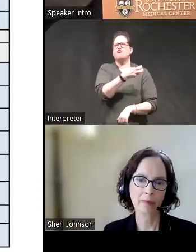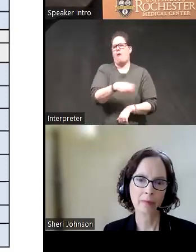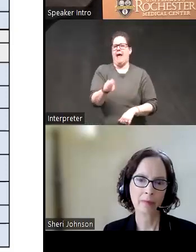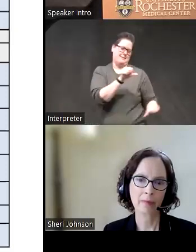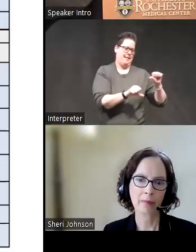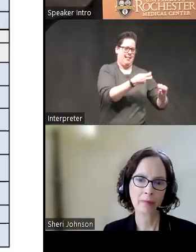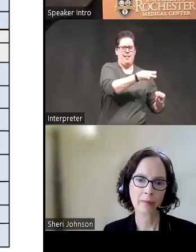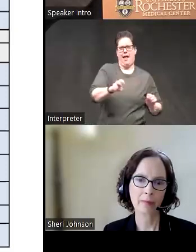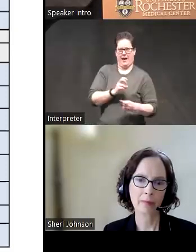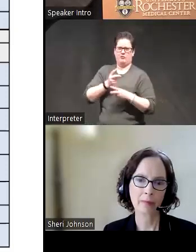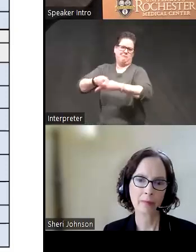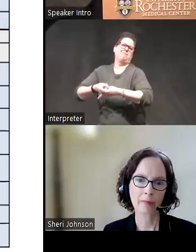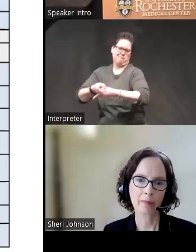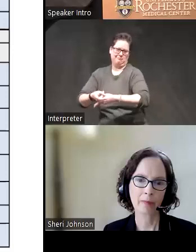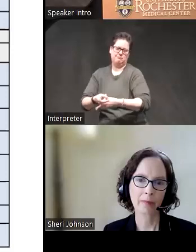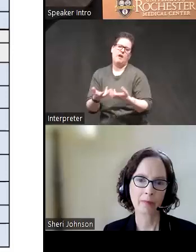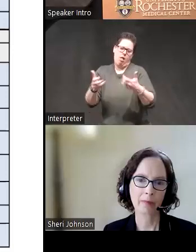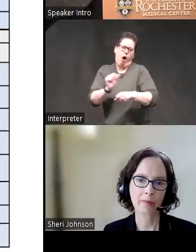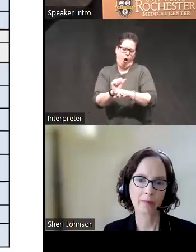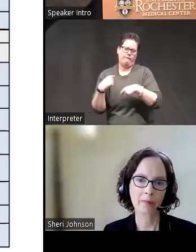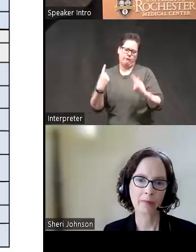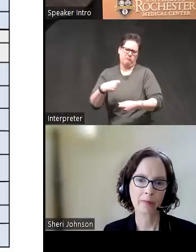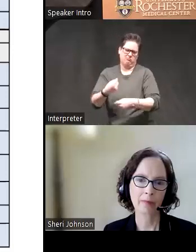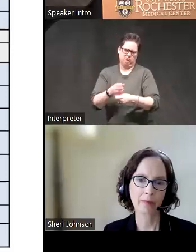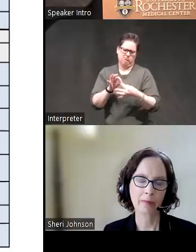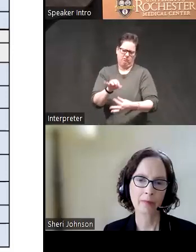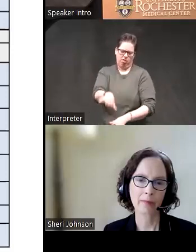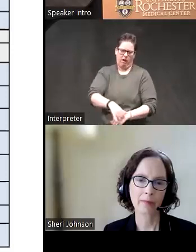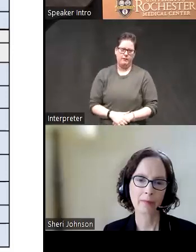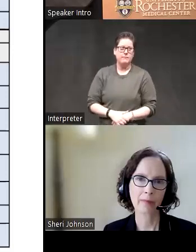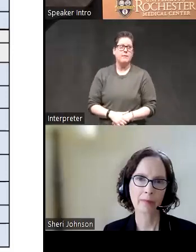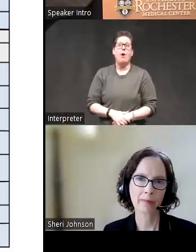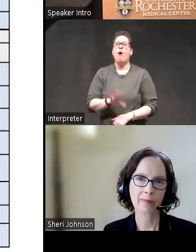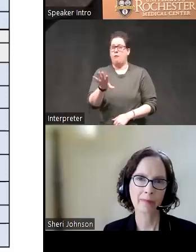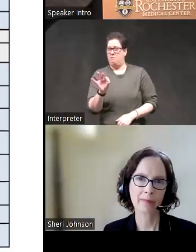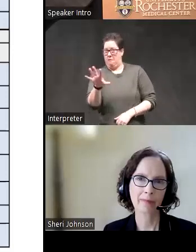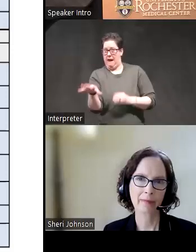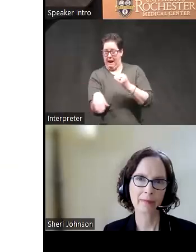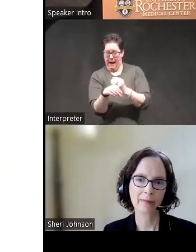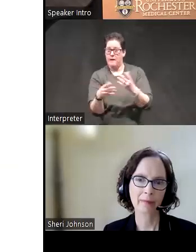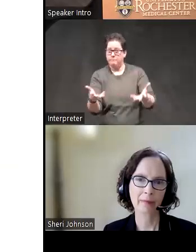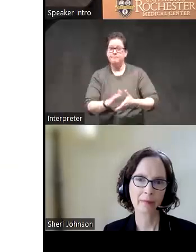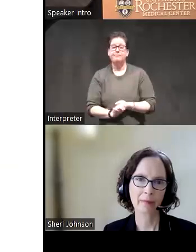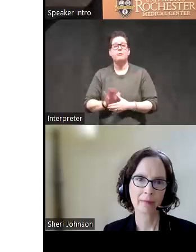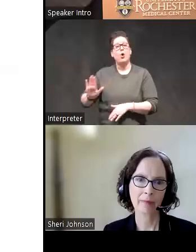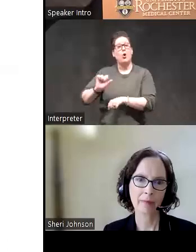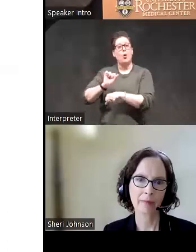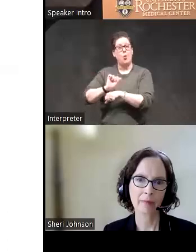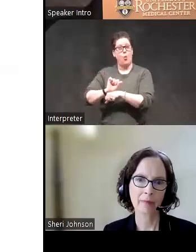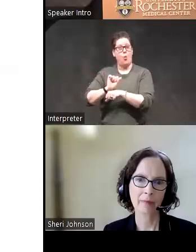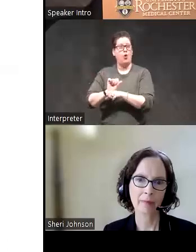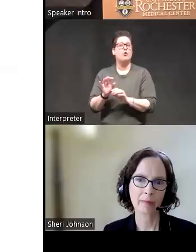amount of work in this area over many years um and I did want to add that her work is very relevant